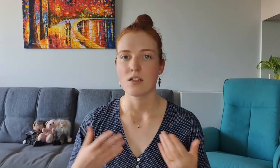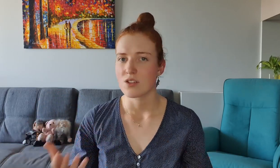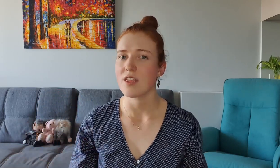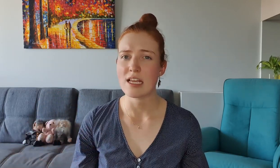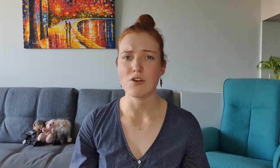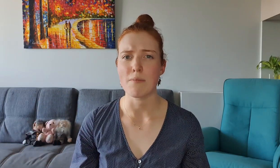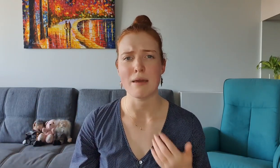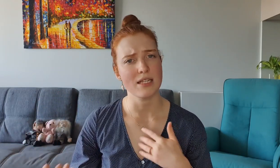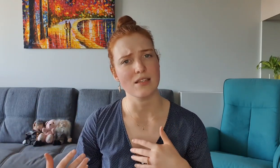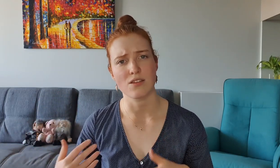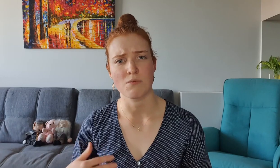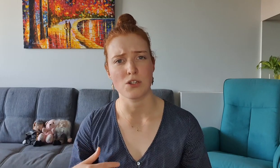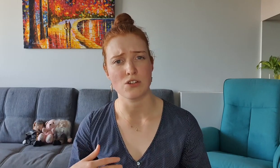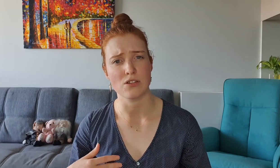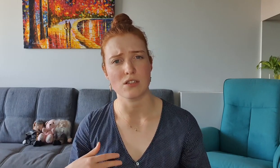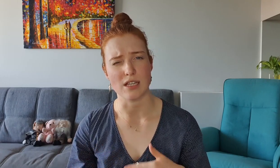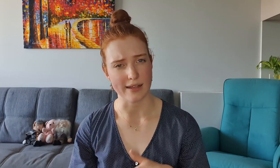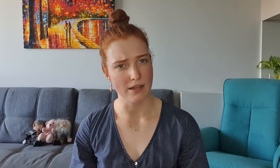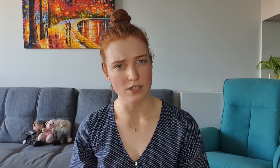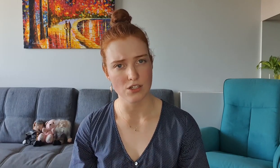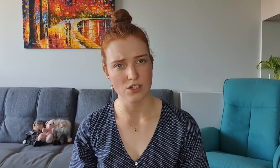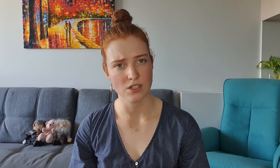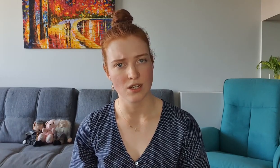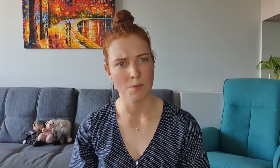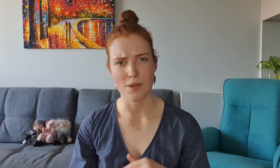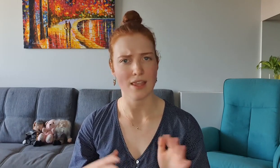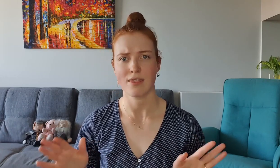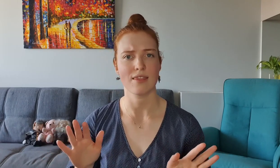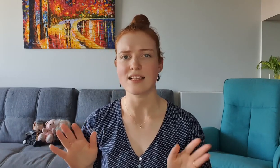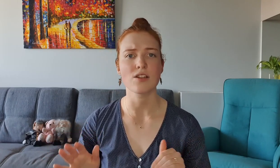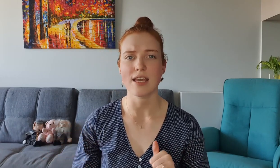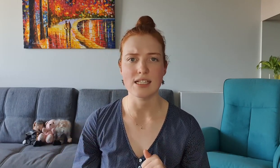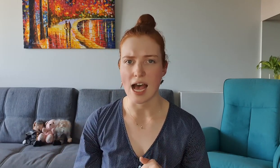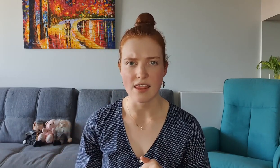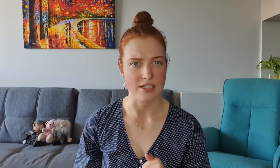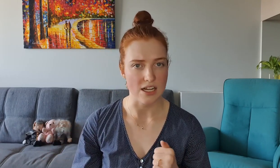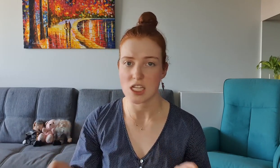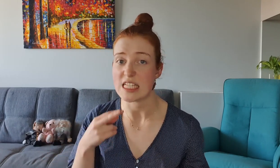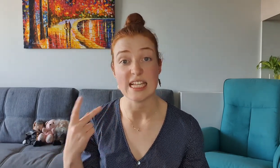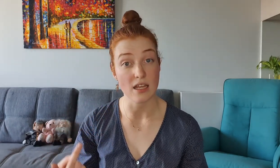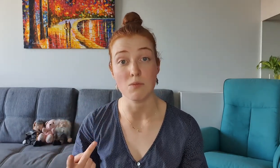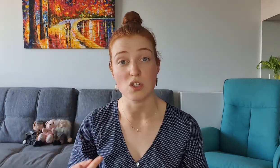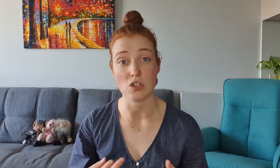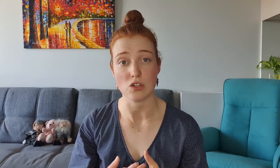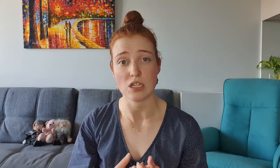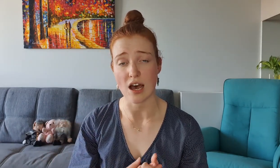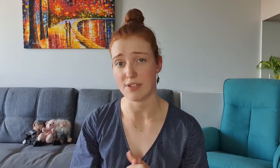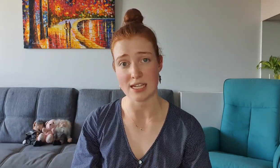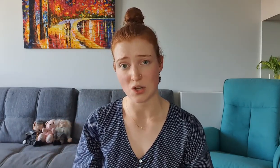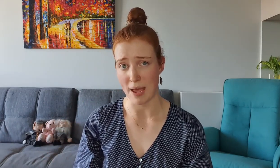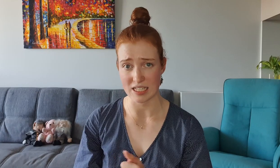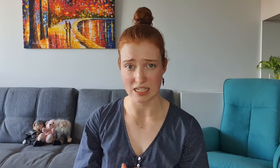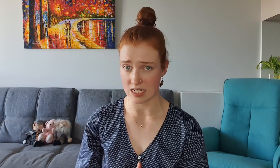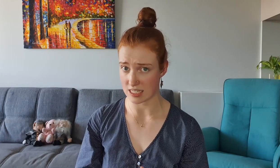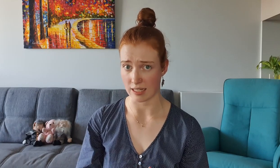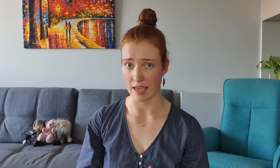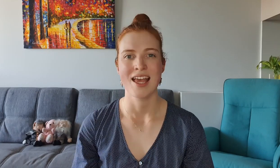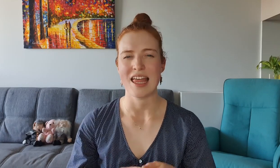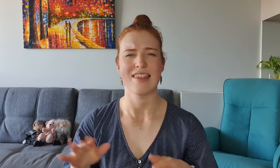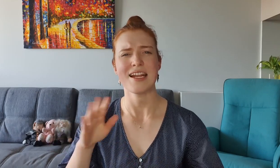So then i thought maybe it's the third most used sign language? But then that's not the case either it's actually the second most used after Indo-Pakistani Sign Language